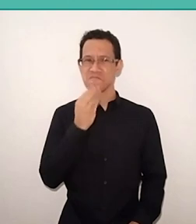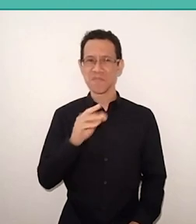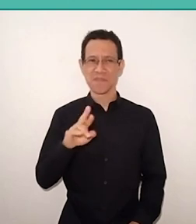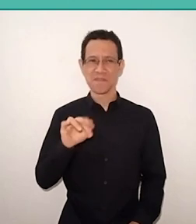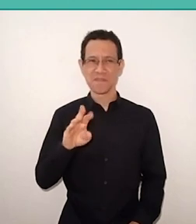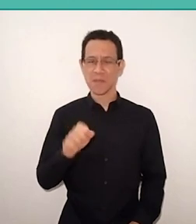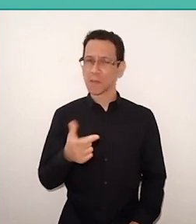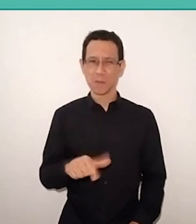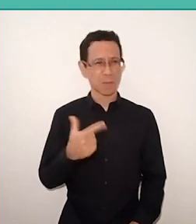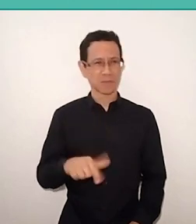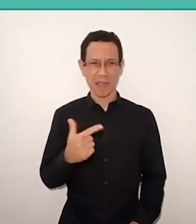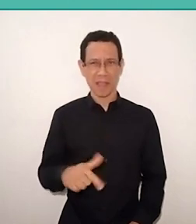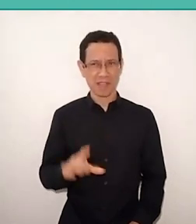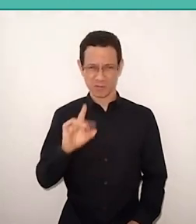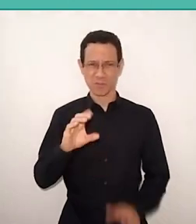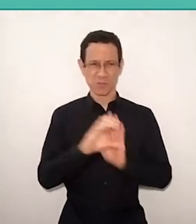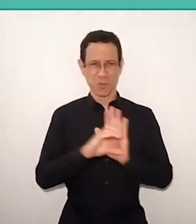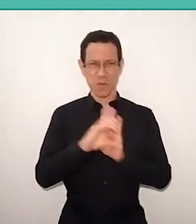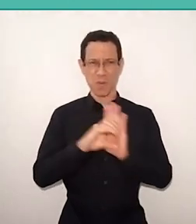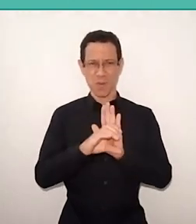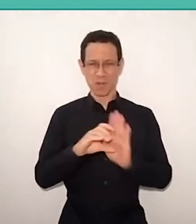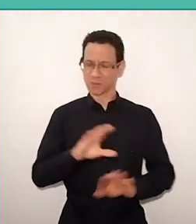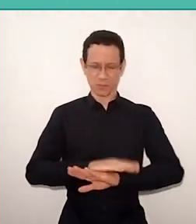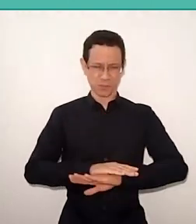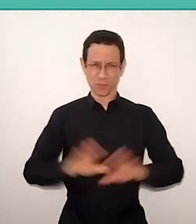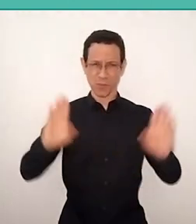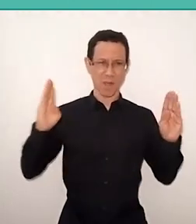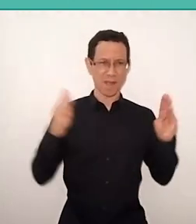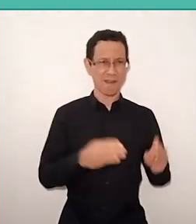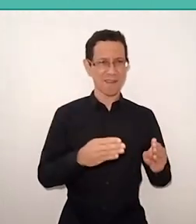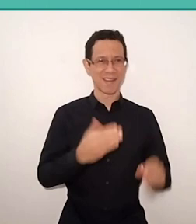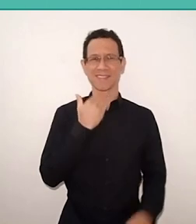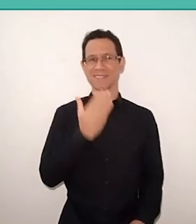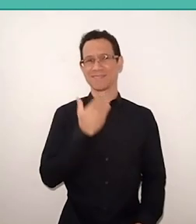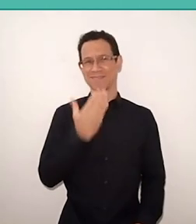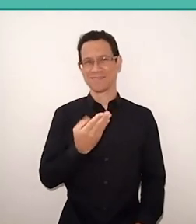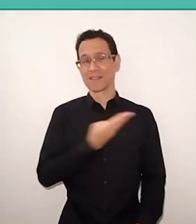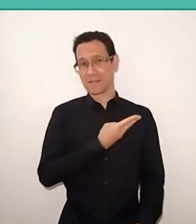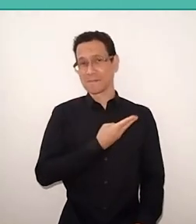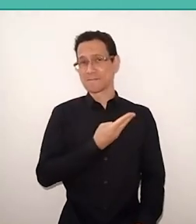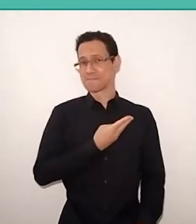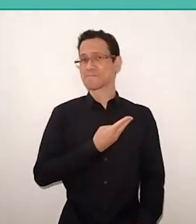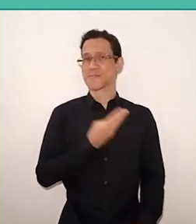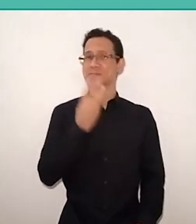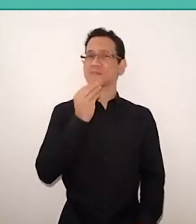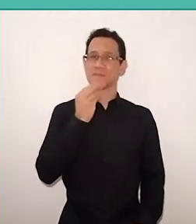just in the language code. We know it was a colleague Freire’s followers, from Belo Horizonte,